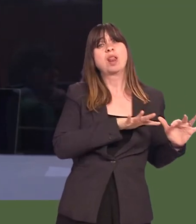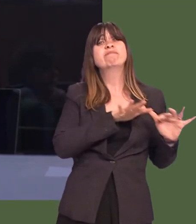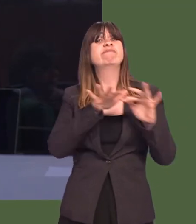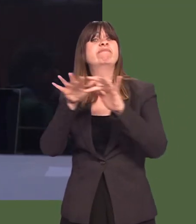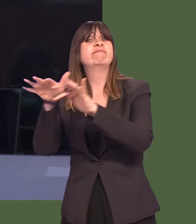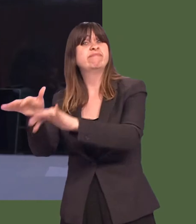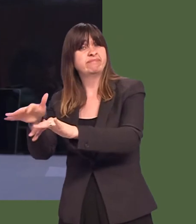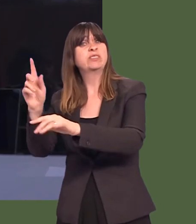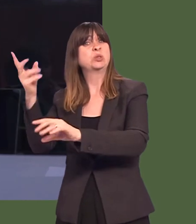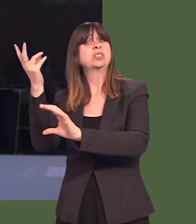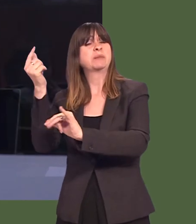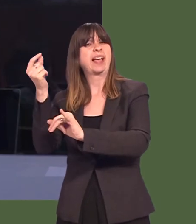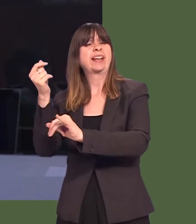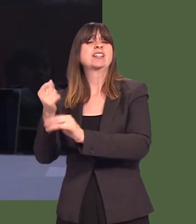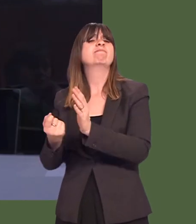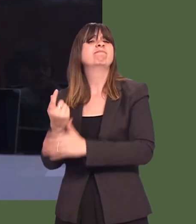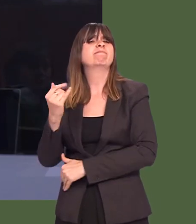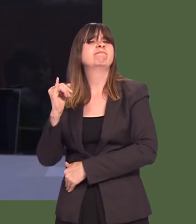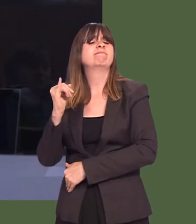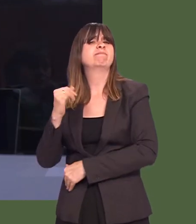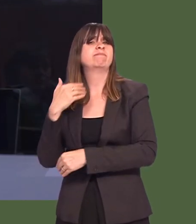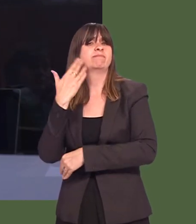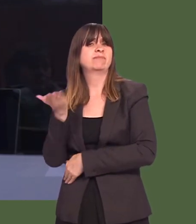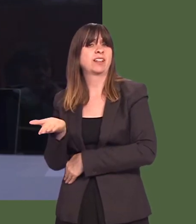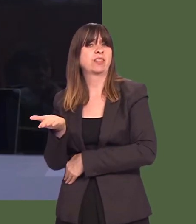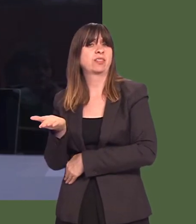Glynís parents, with great dignity, have demanded full transparency in terms of the